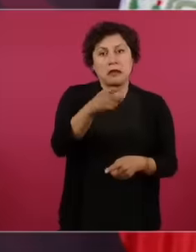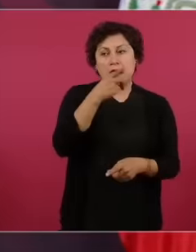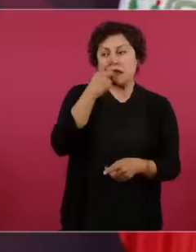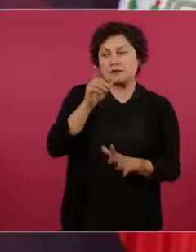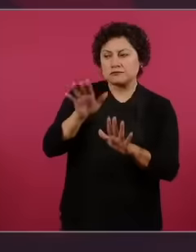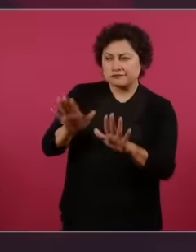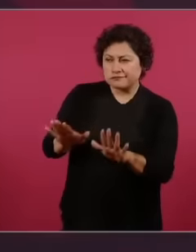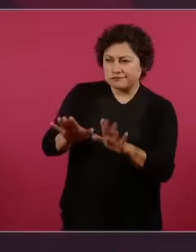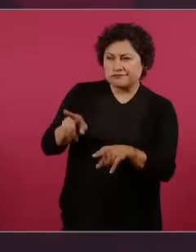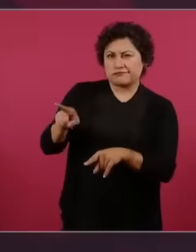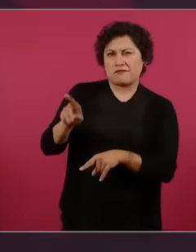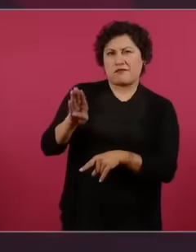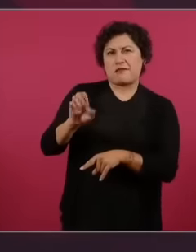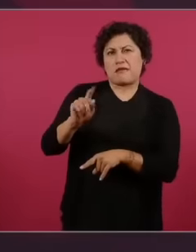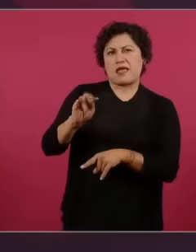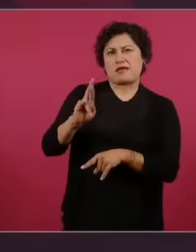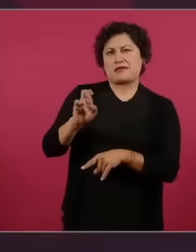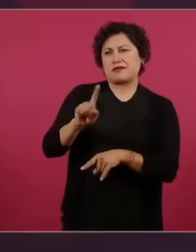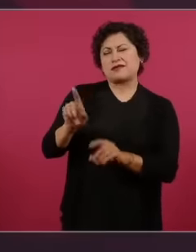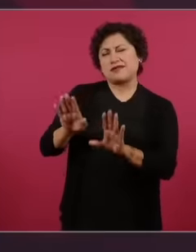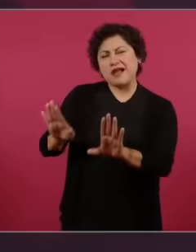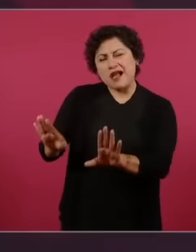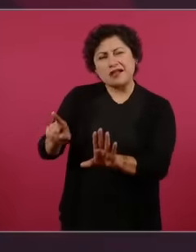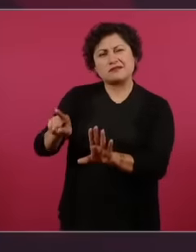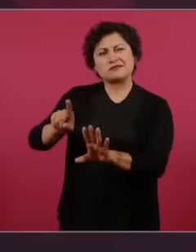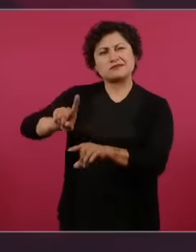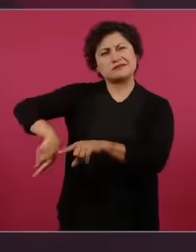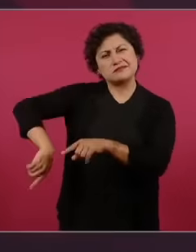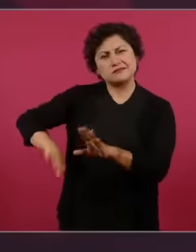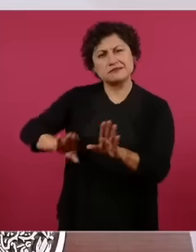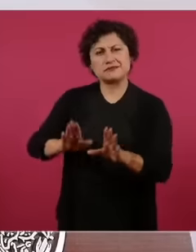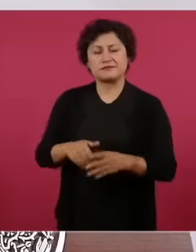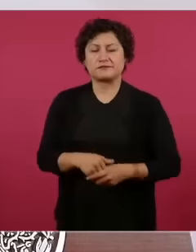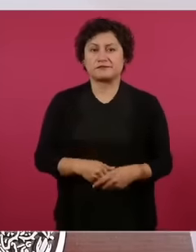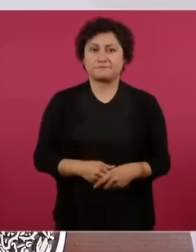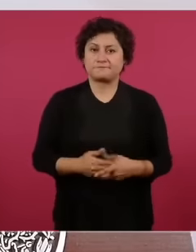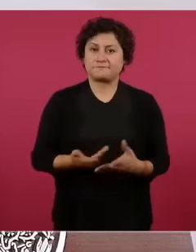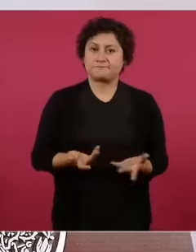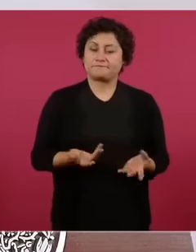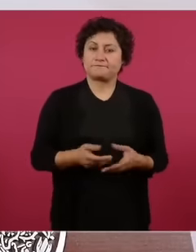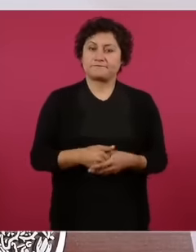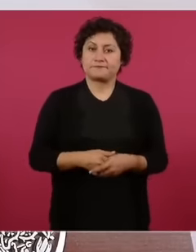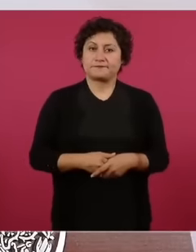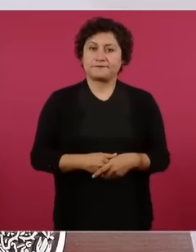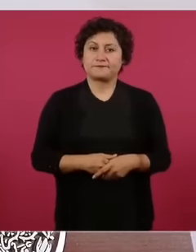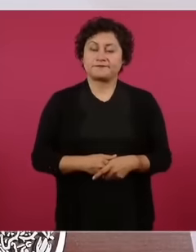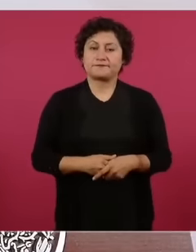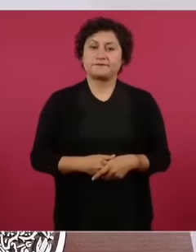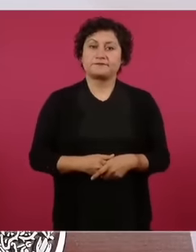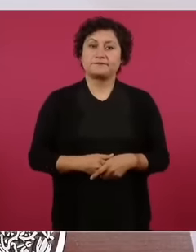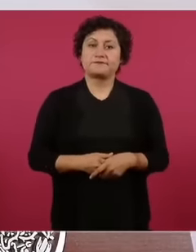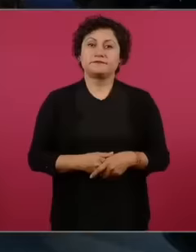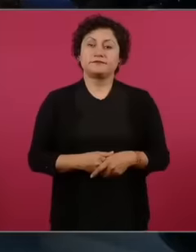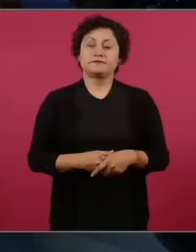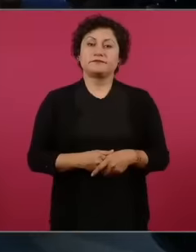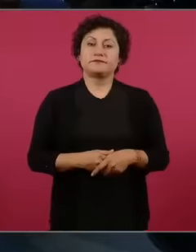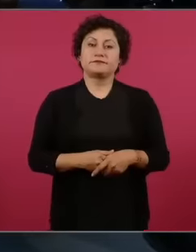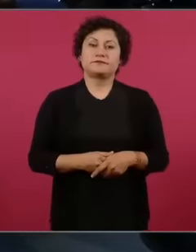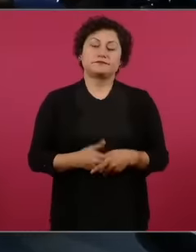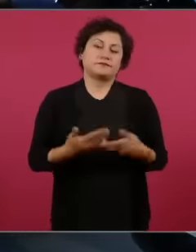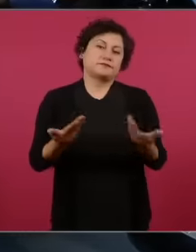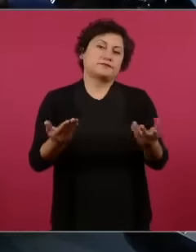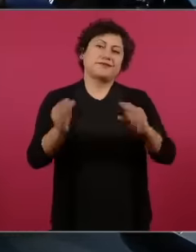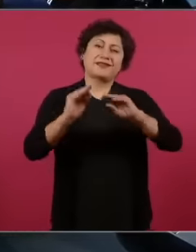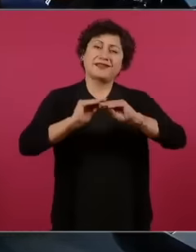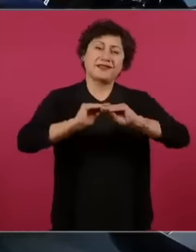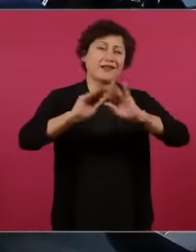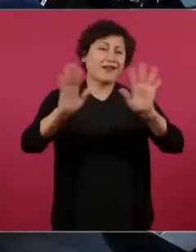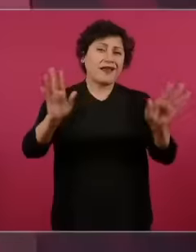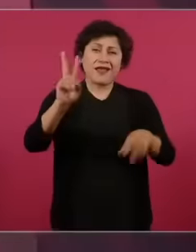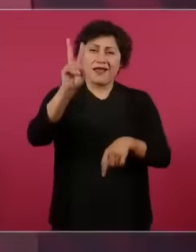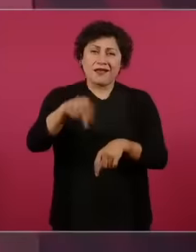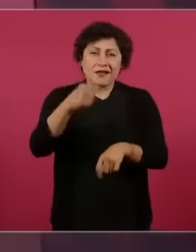decline because it was obvious. that these